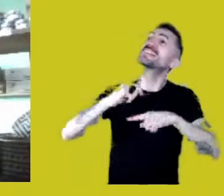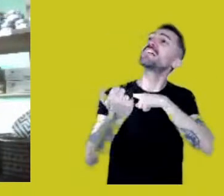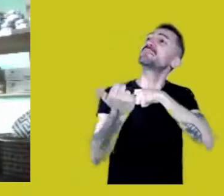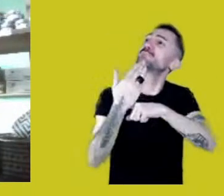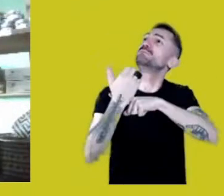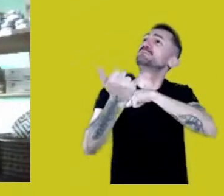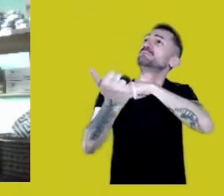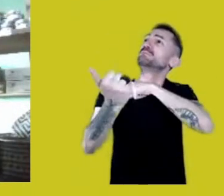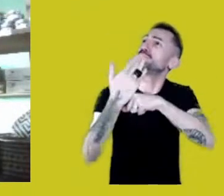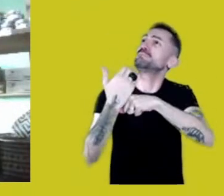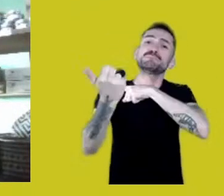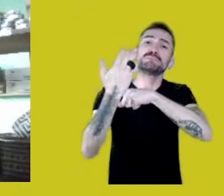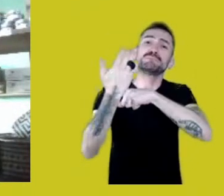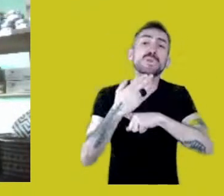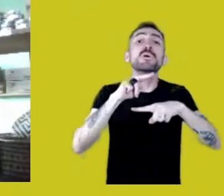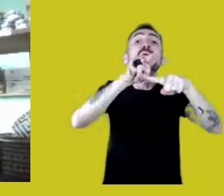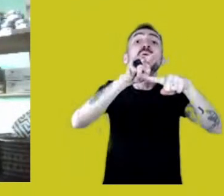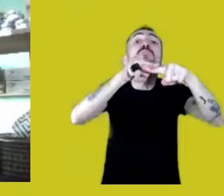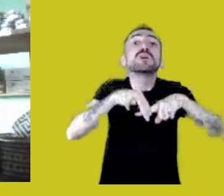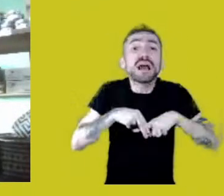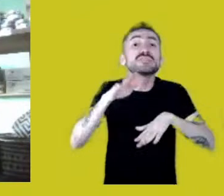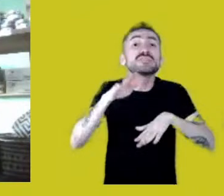because of external interference,